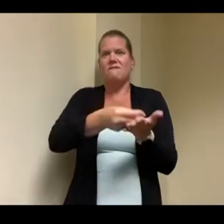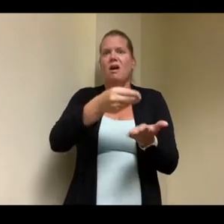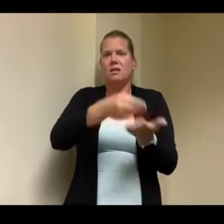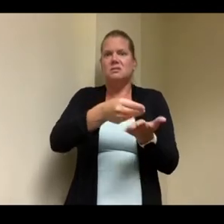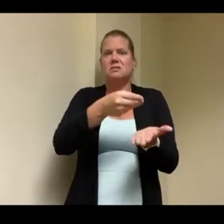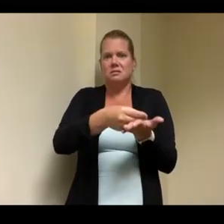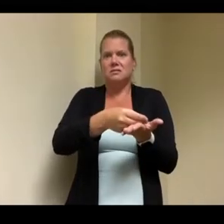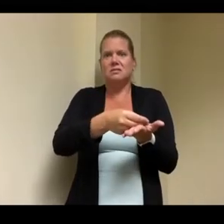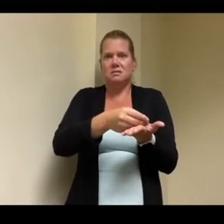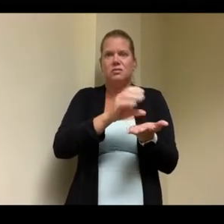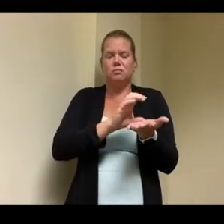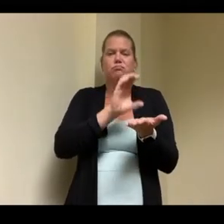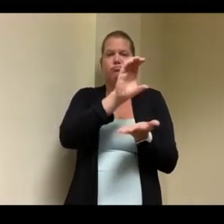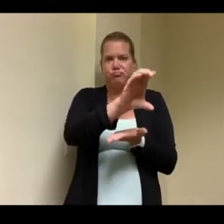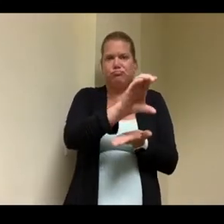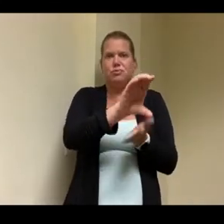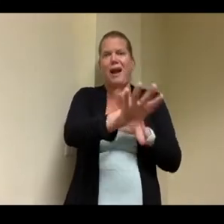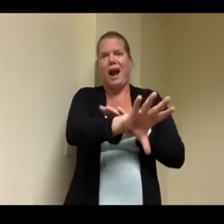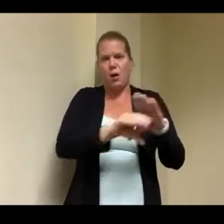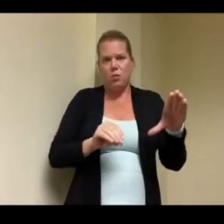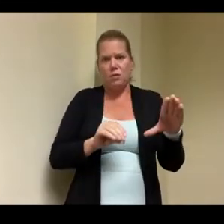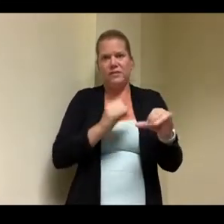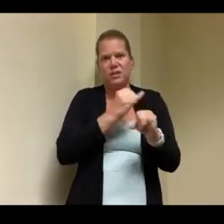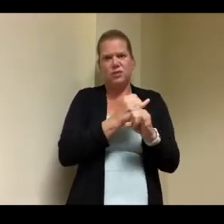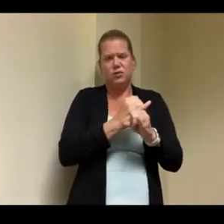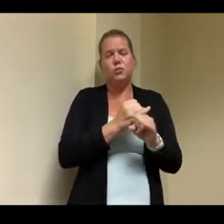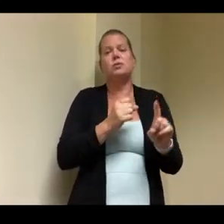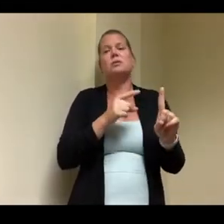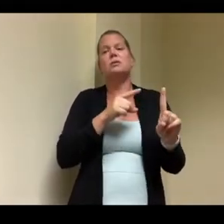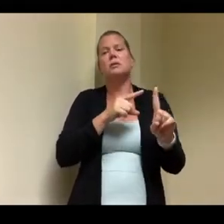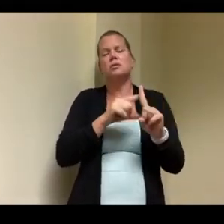you have folks with disabilities living in in